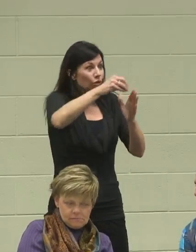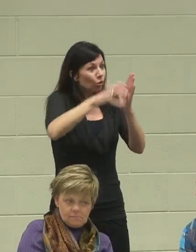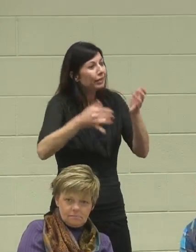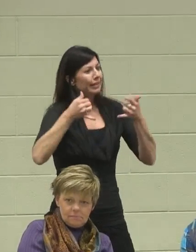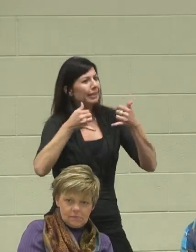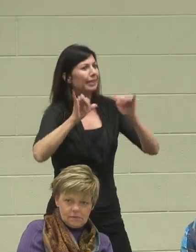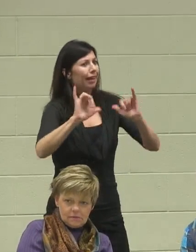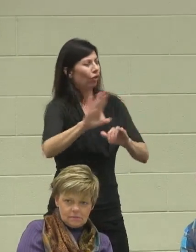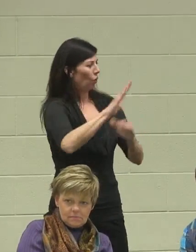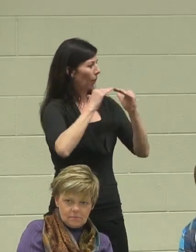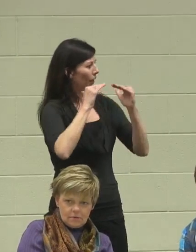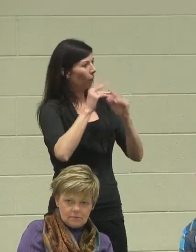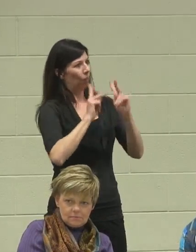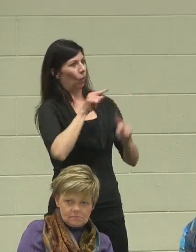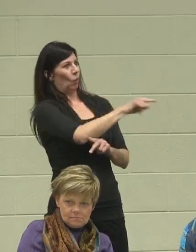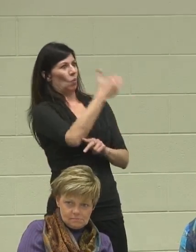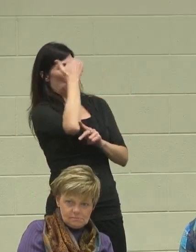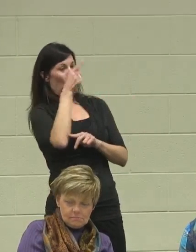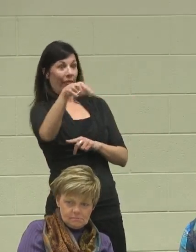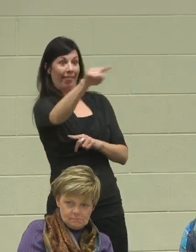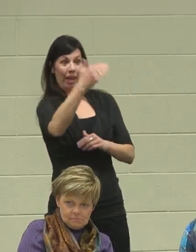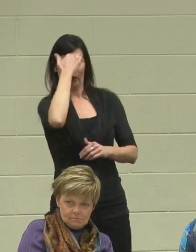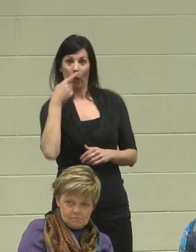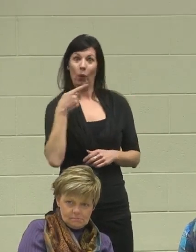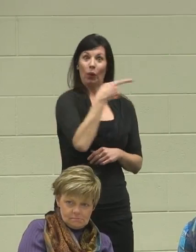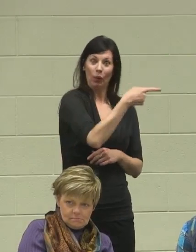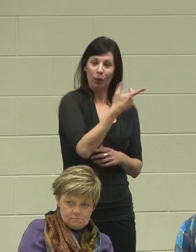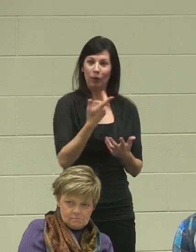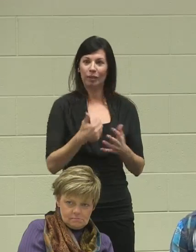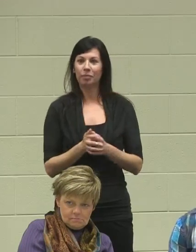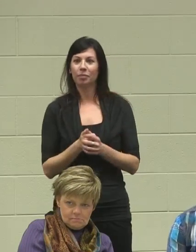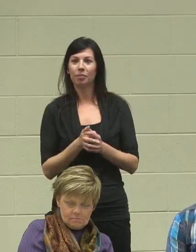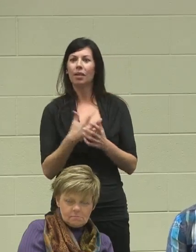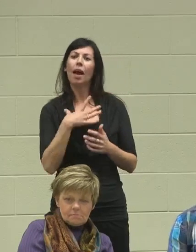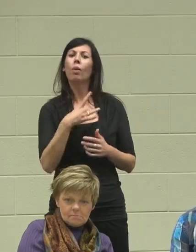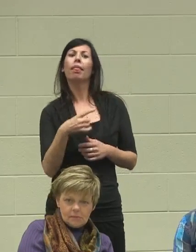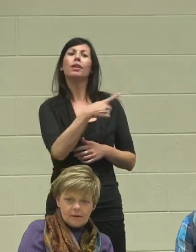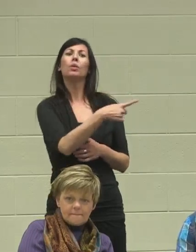and people that you know, and they know you, and I would like just for you to speak to them